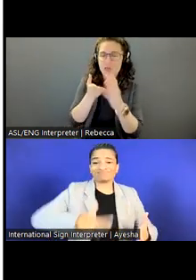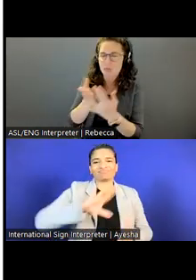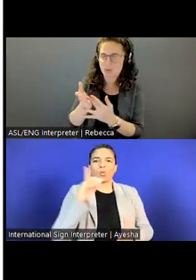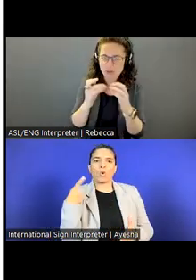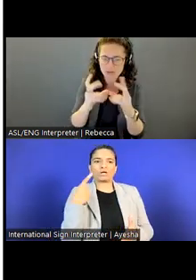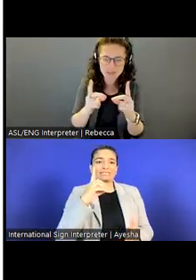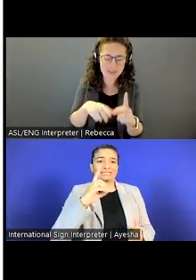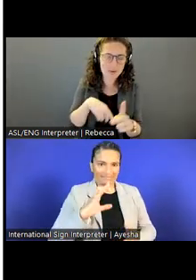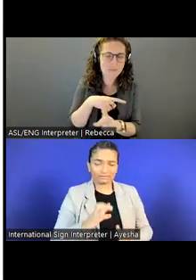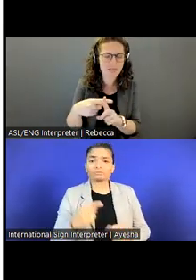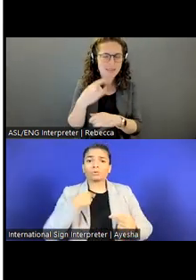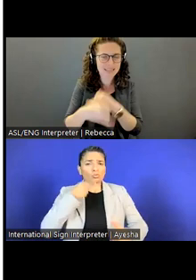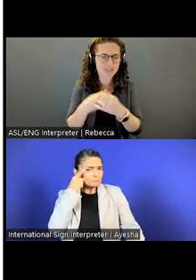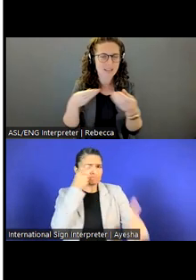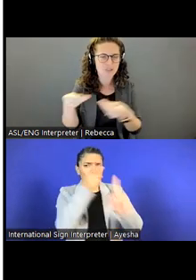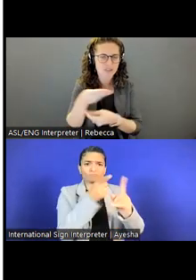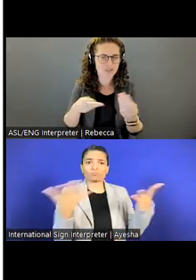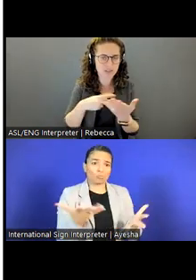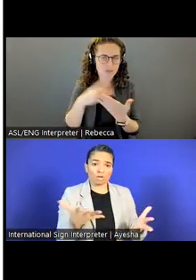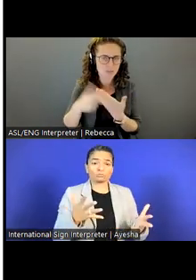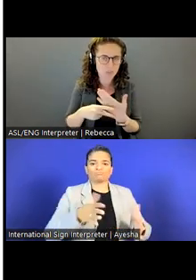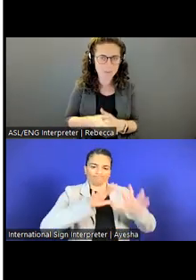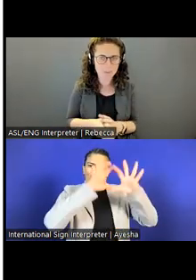as well as international exchange programs.